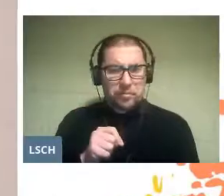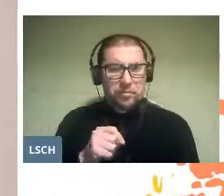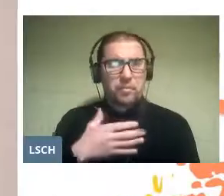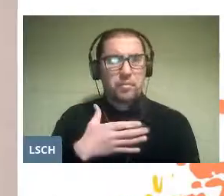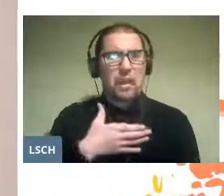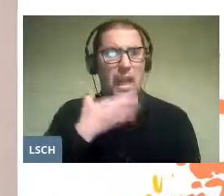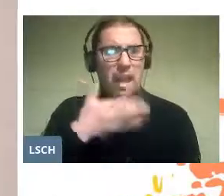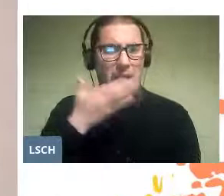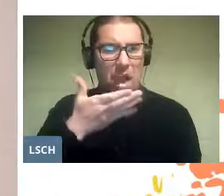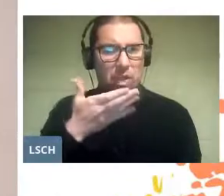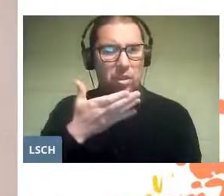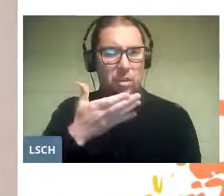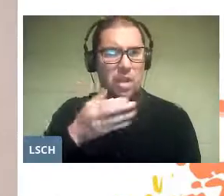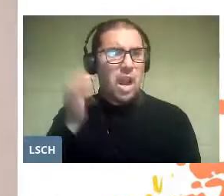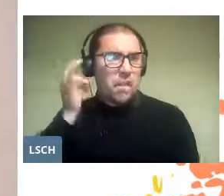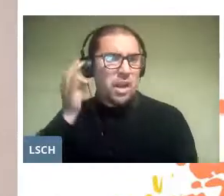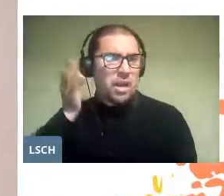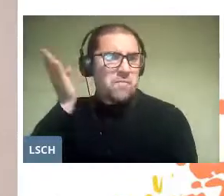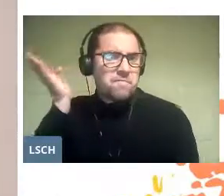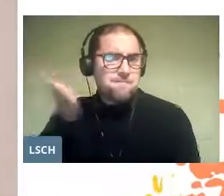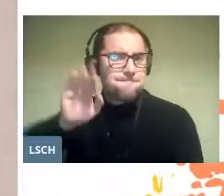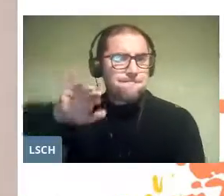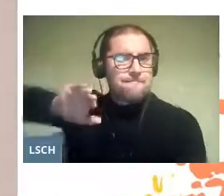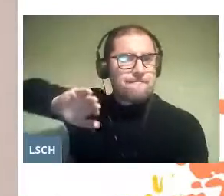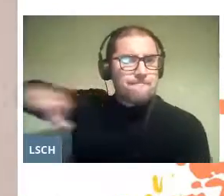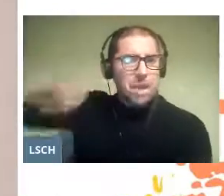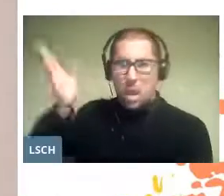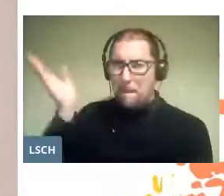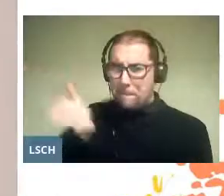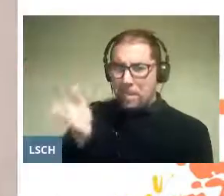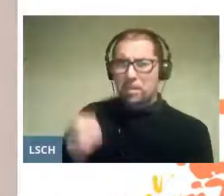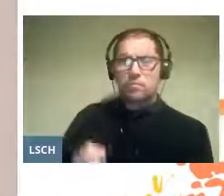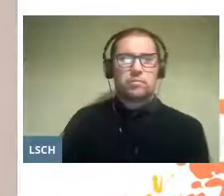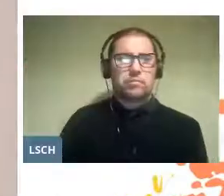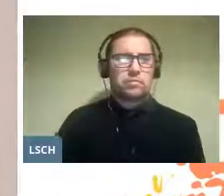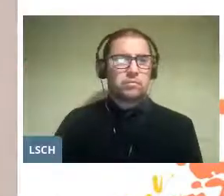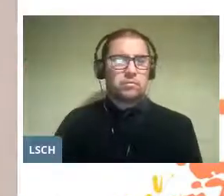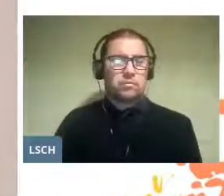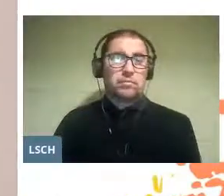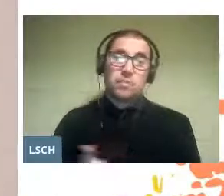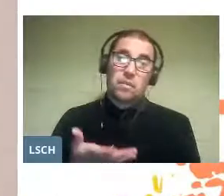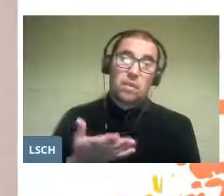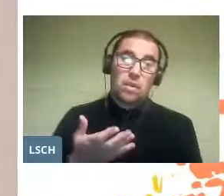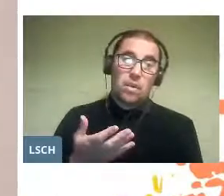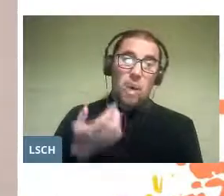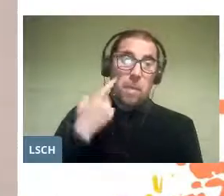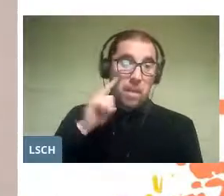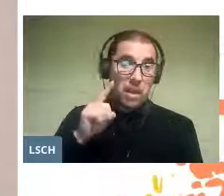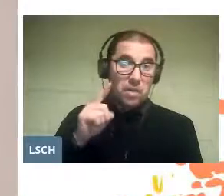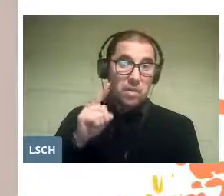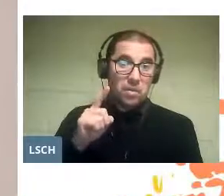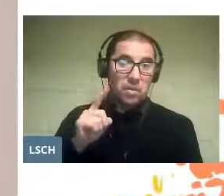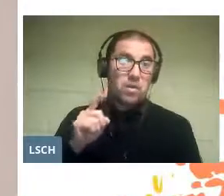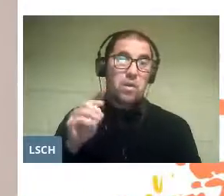was forbidden to women inside the church, except, by the way, the convents of nuns.